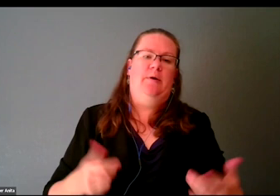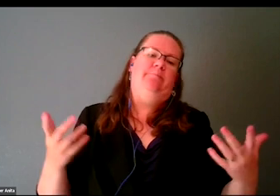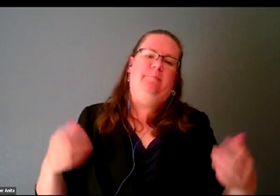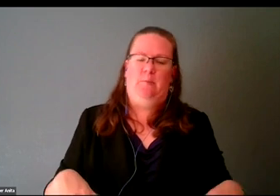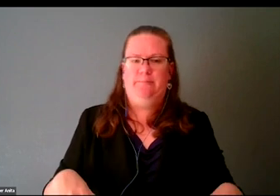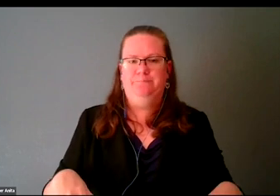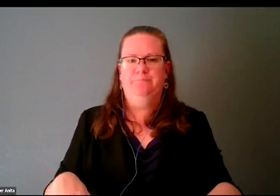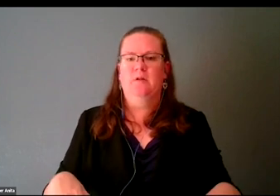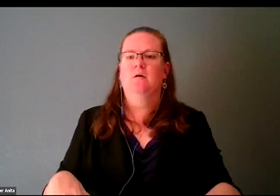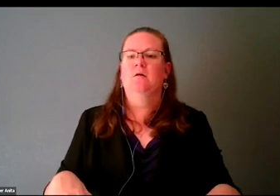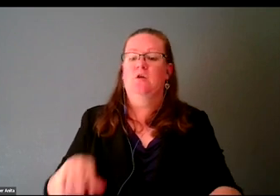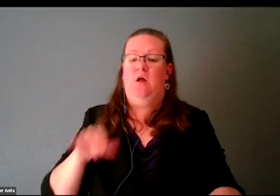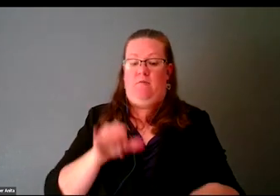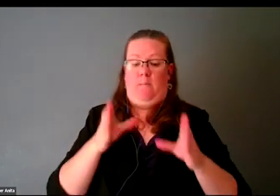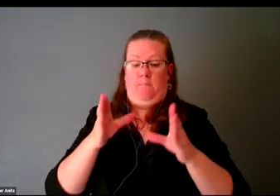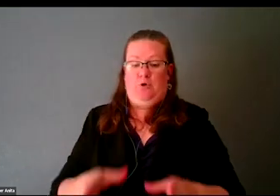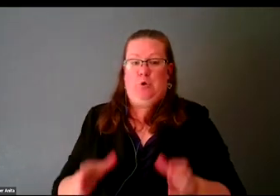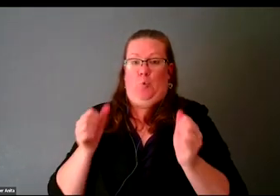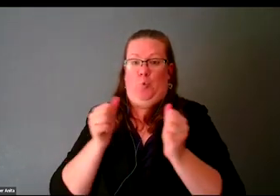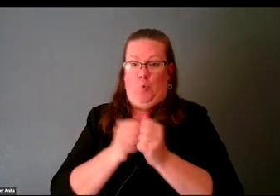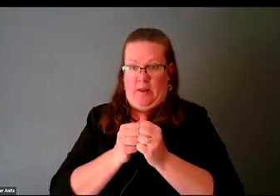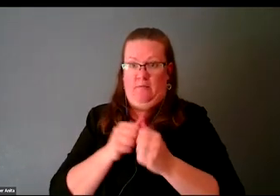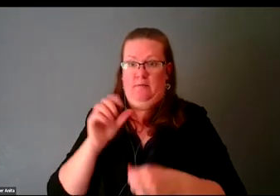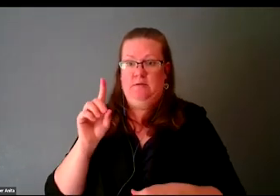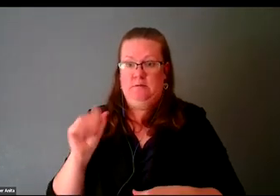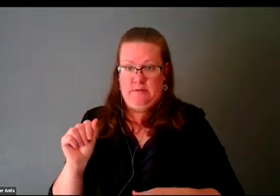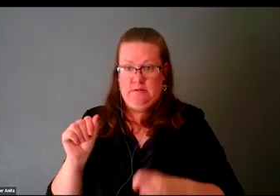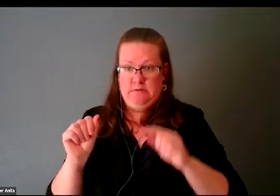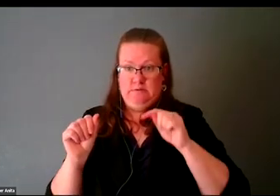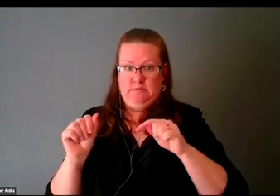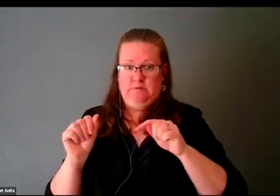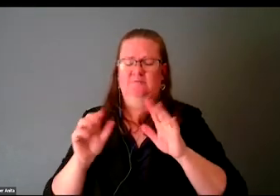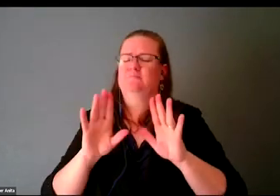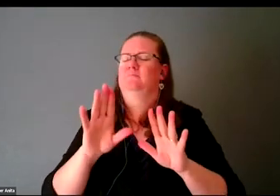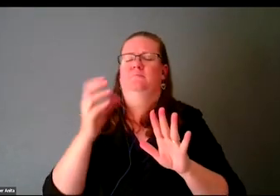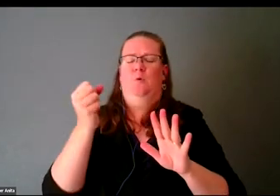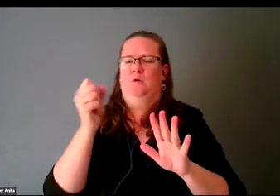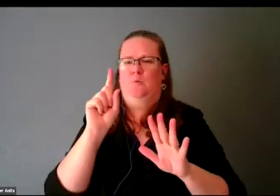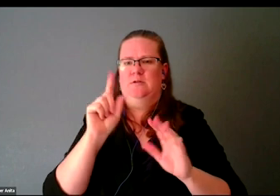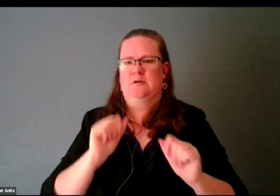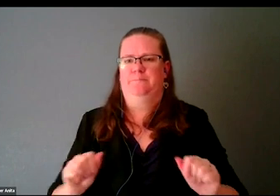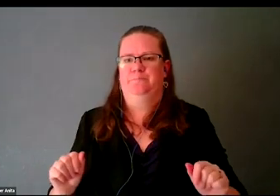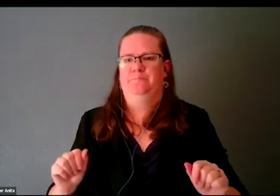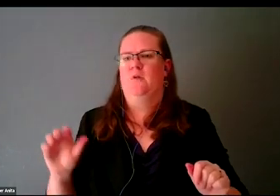with the disability-- Actually, hold on one second. Arthur, do you want to help me hit back on this?